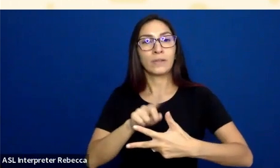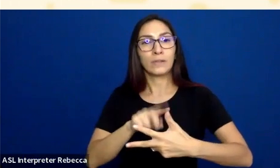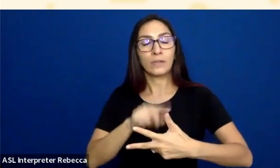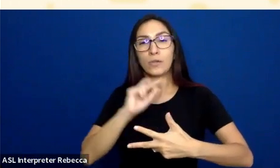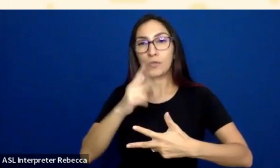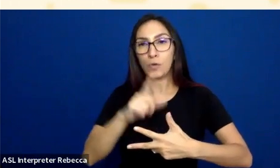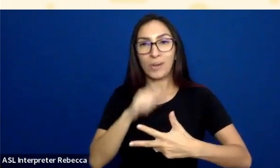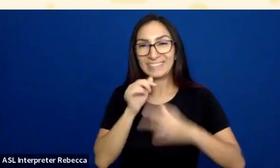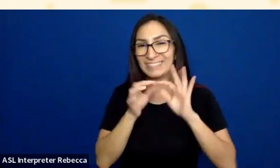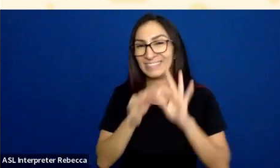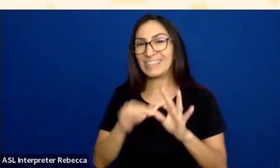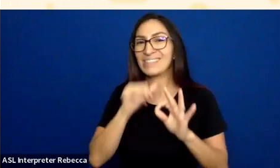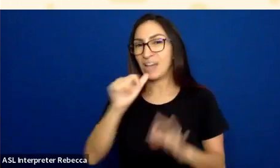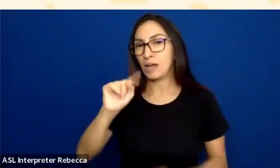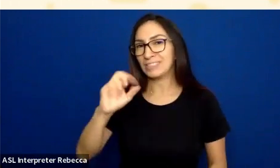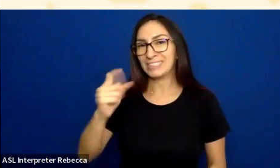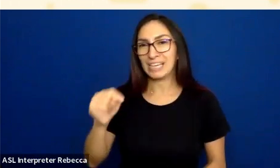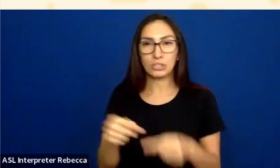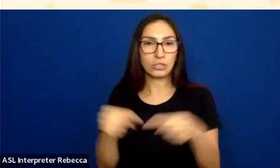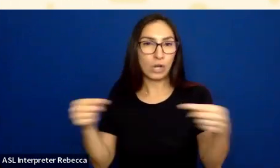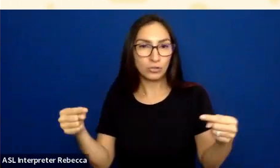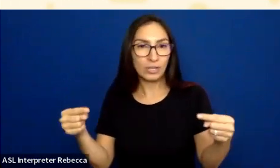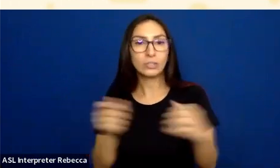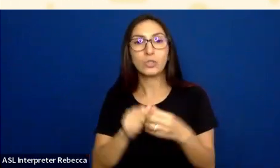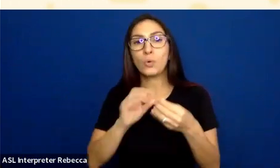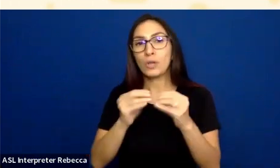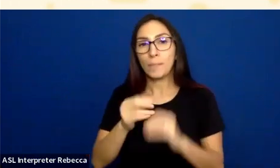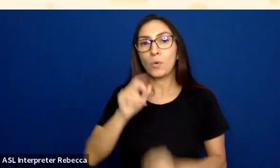So there's a requirement; the number is 1.4.11.